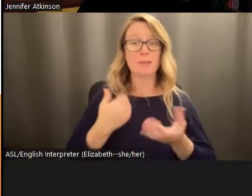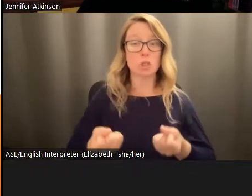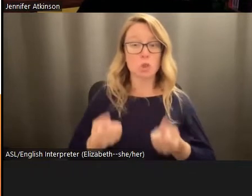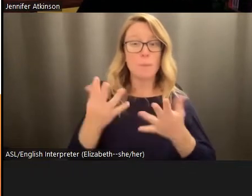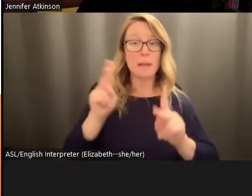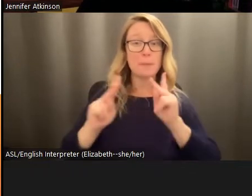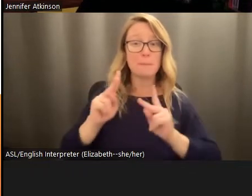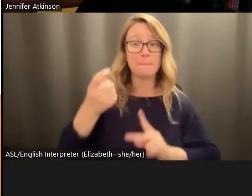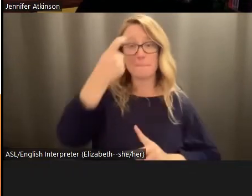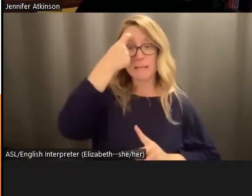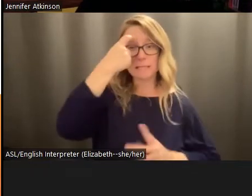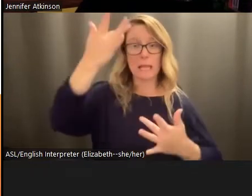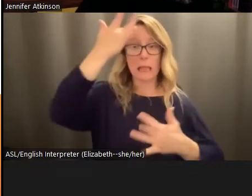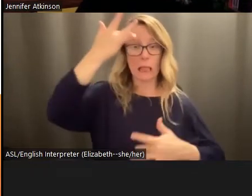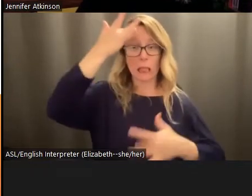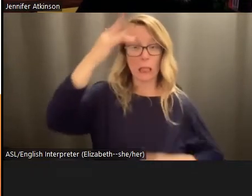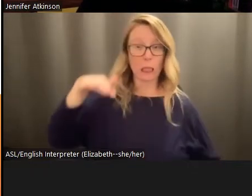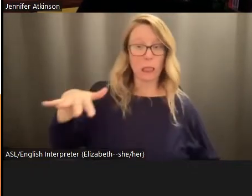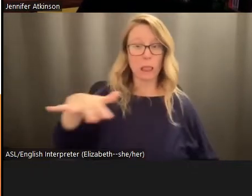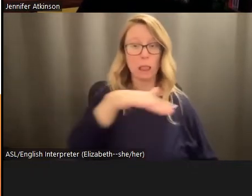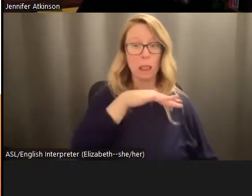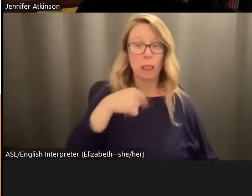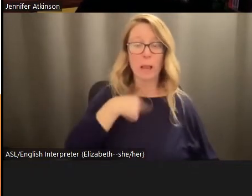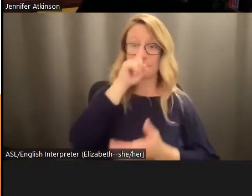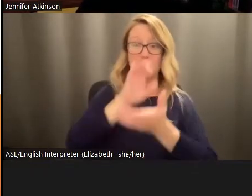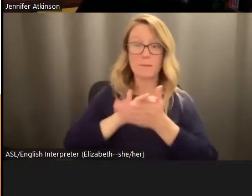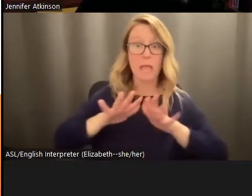here. I do believe this anxiety with this weather changes